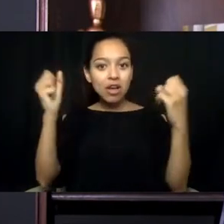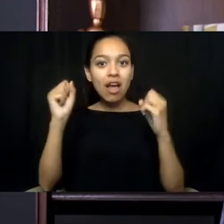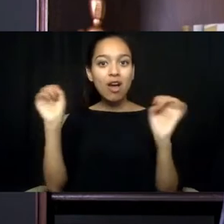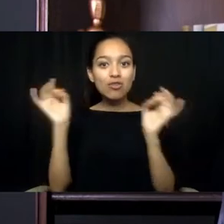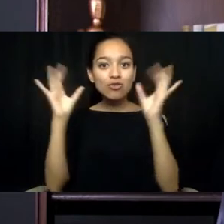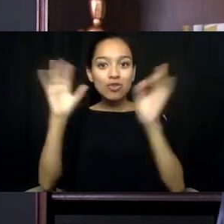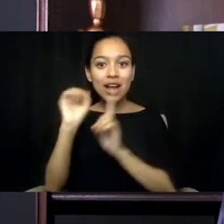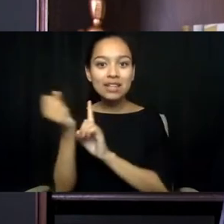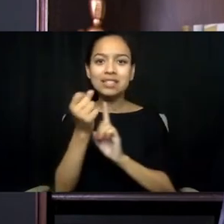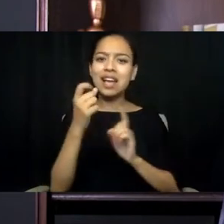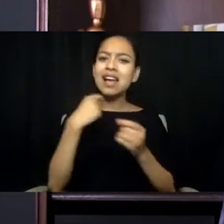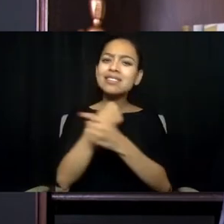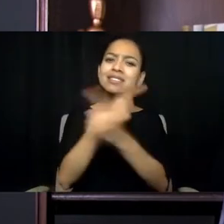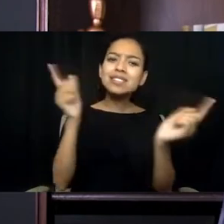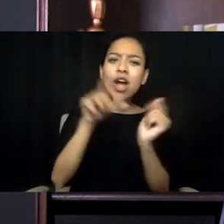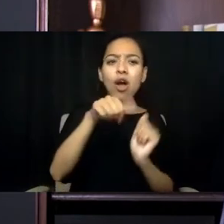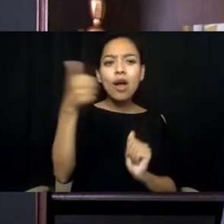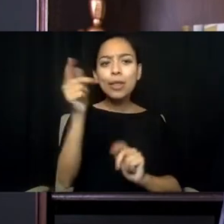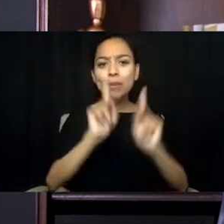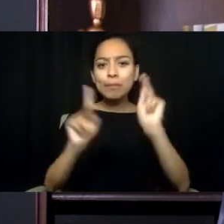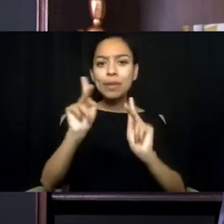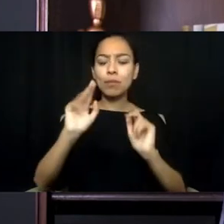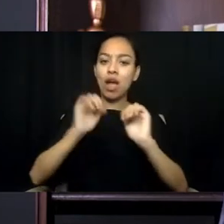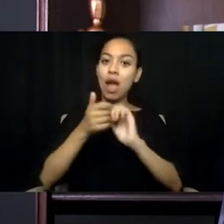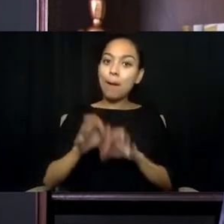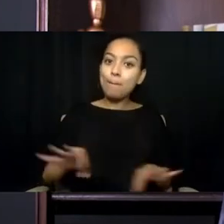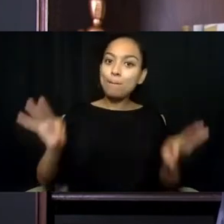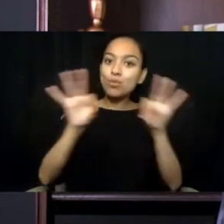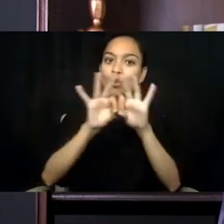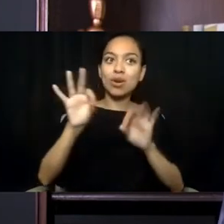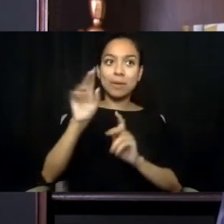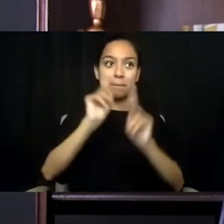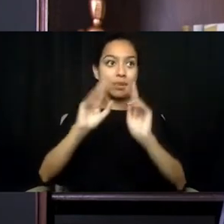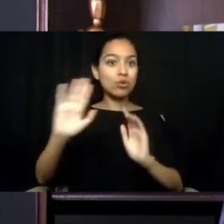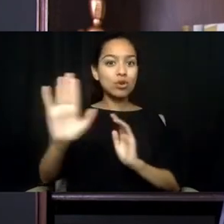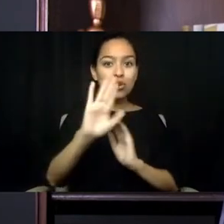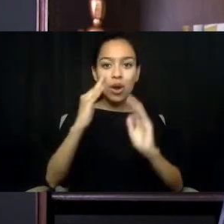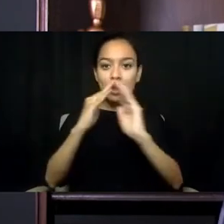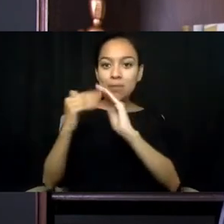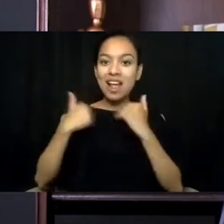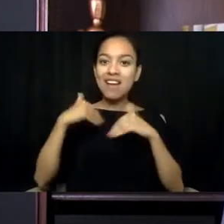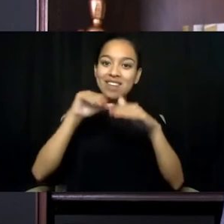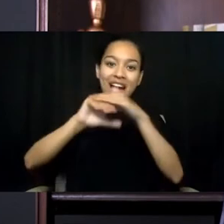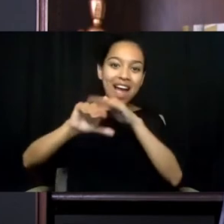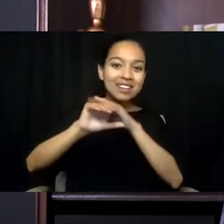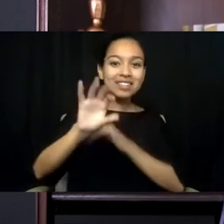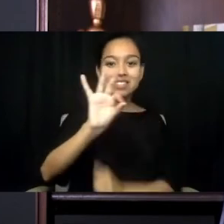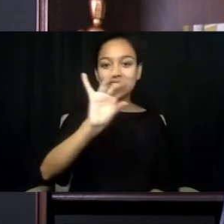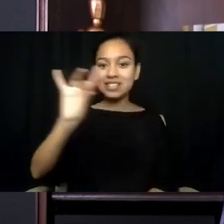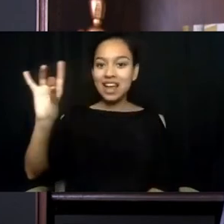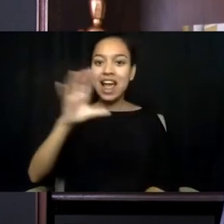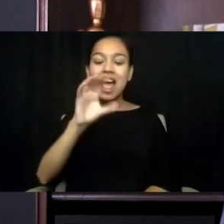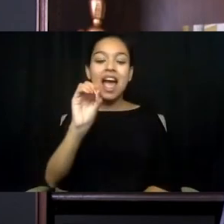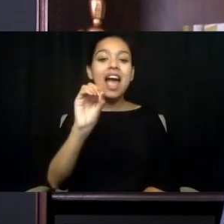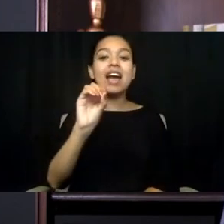for people in your community to have access to 988 and crisis services regardless of their background.